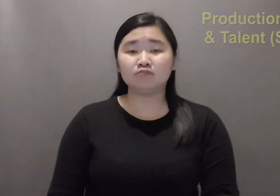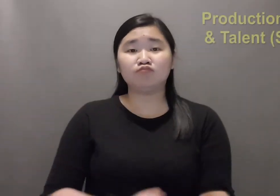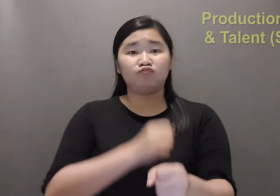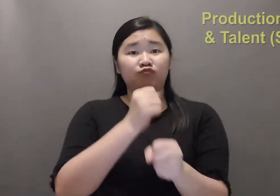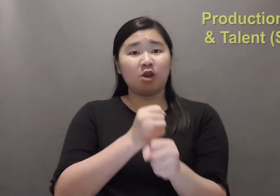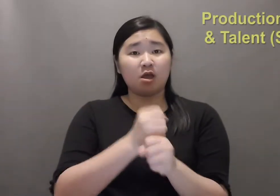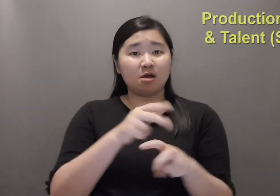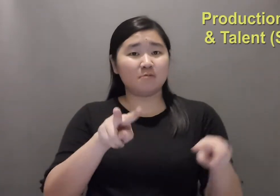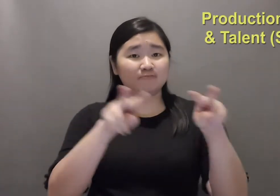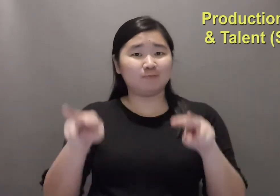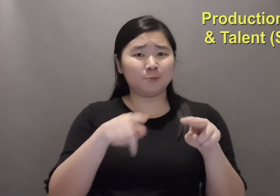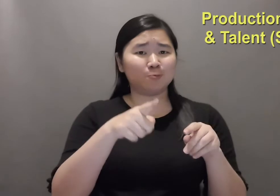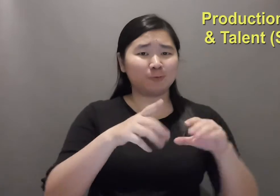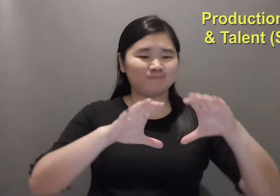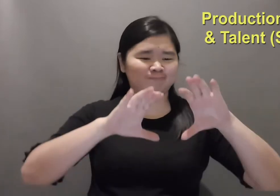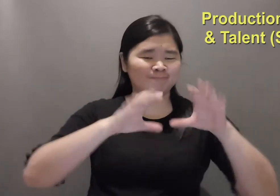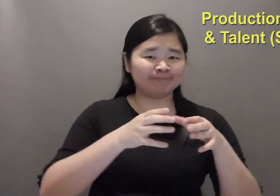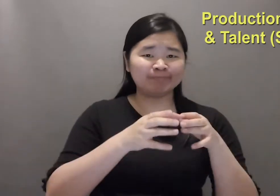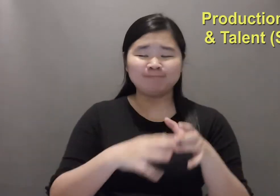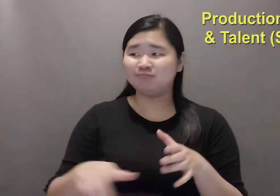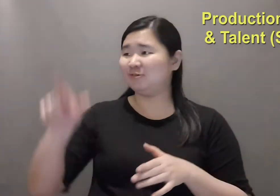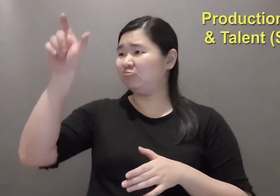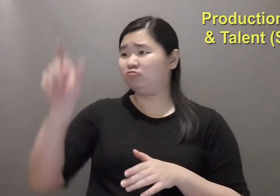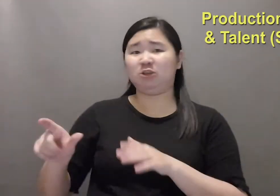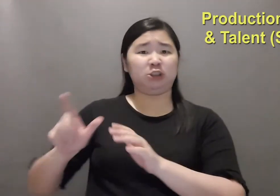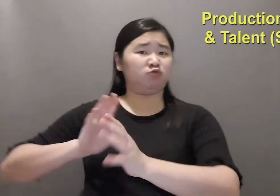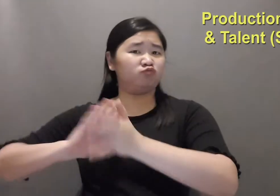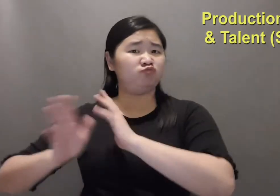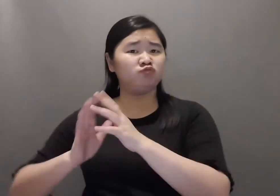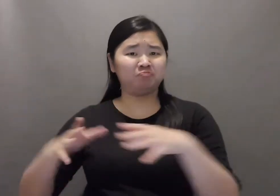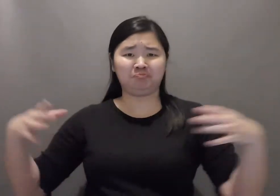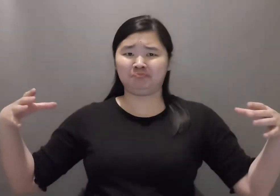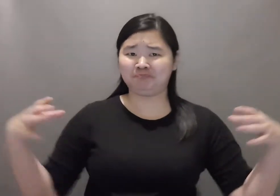Next is production crew and talent.